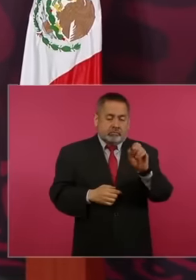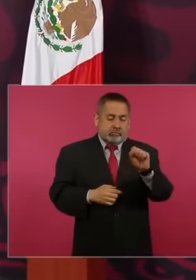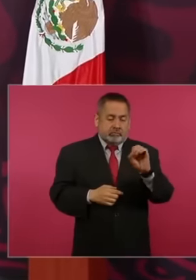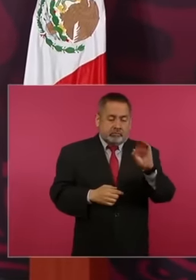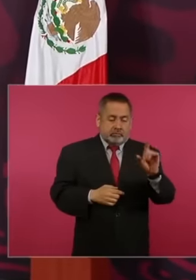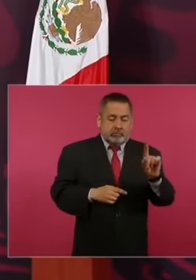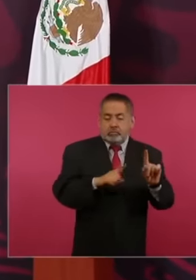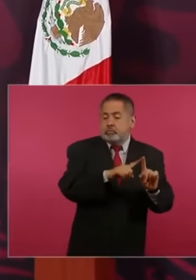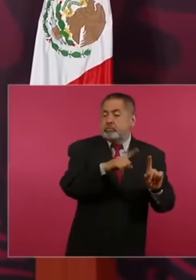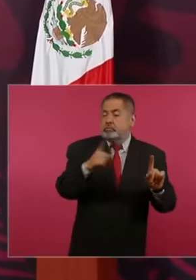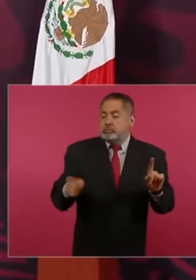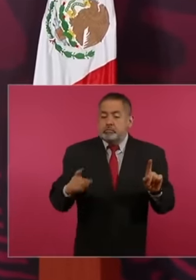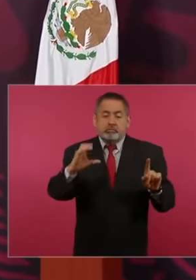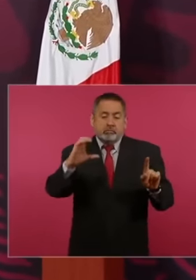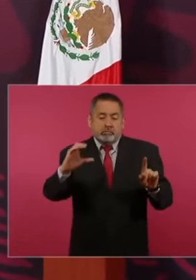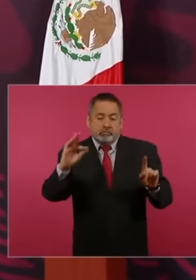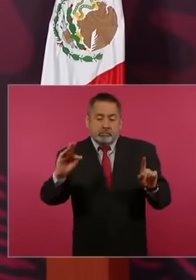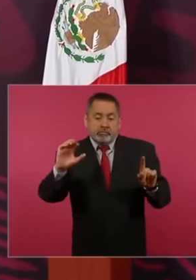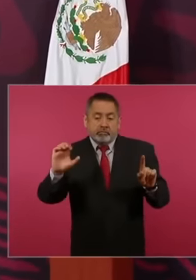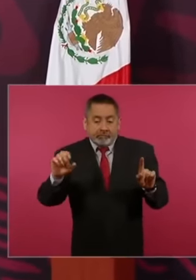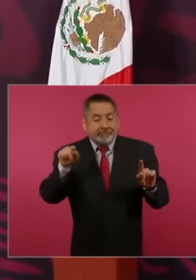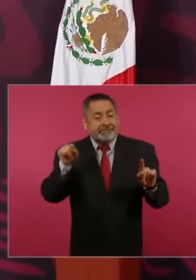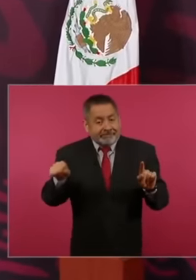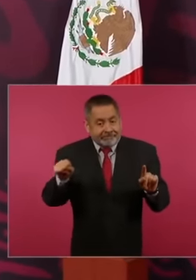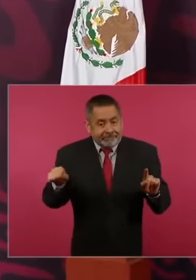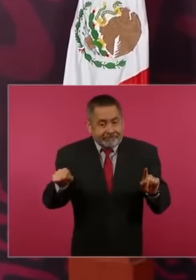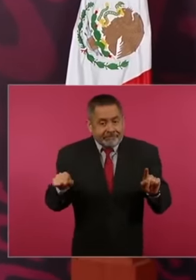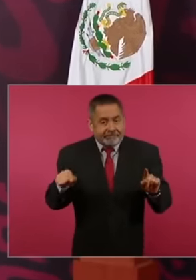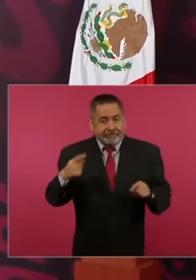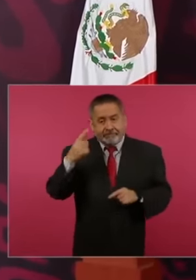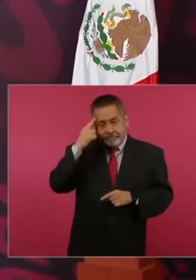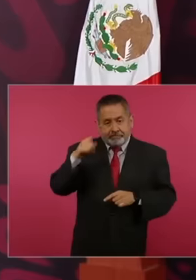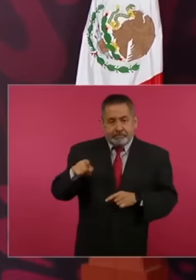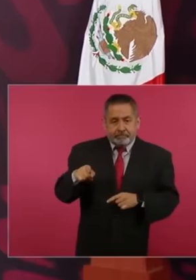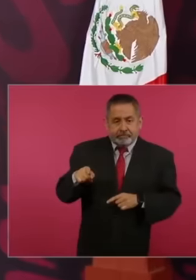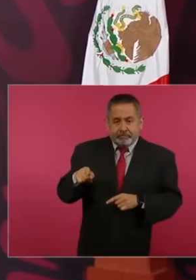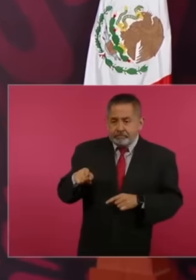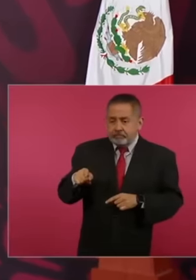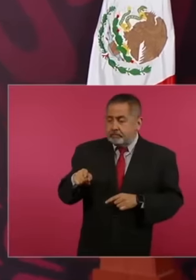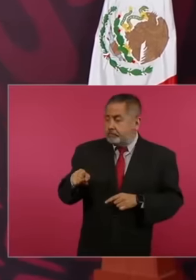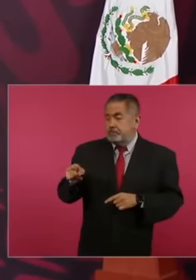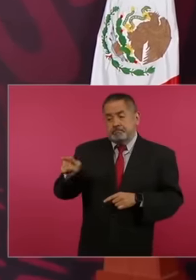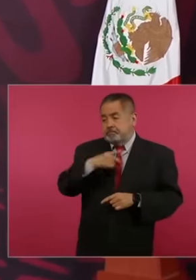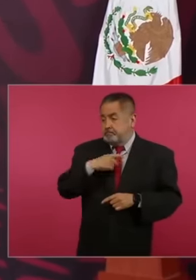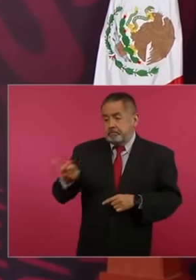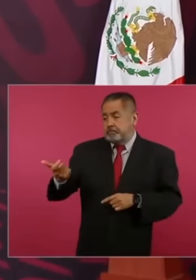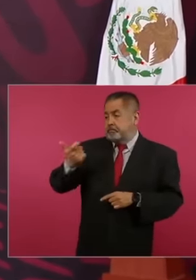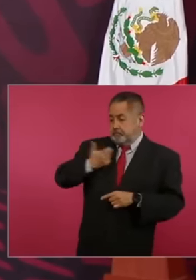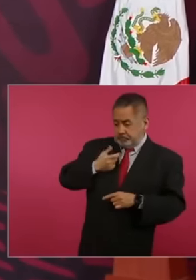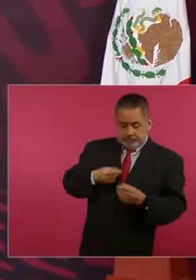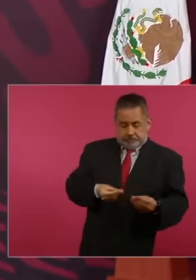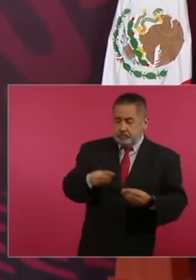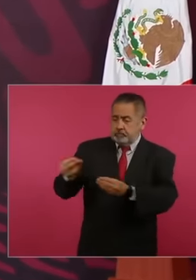Federal Electricity Commission to buy gas from them